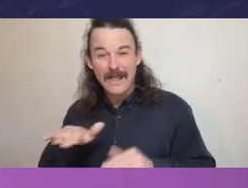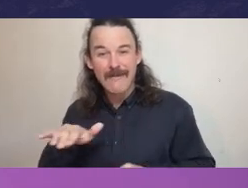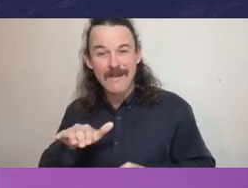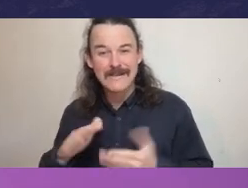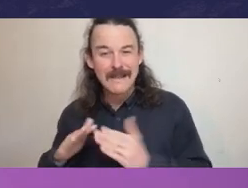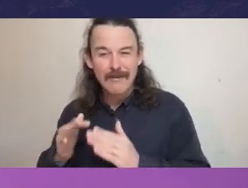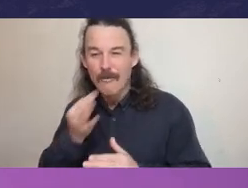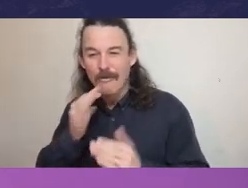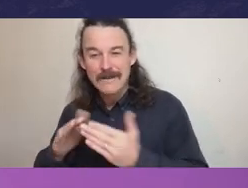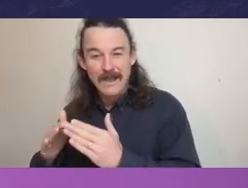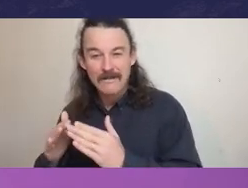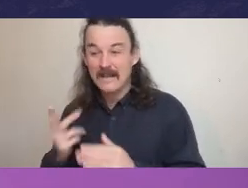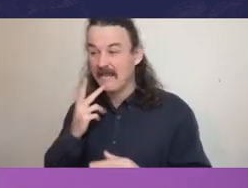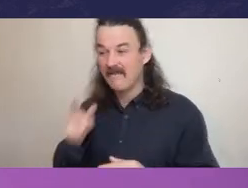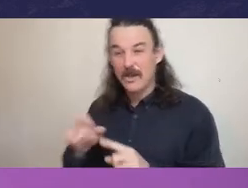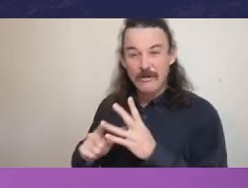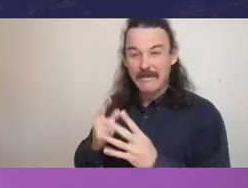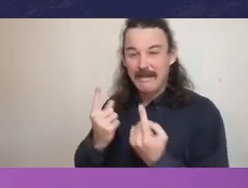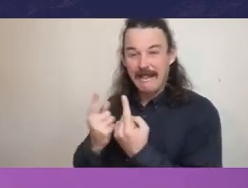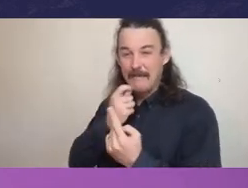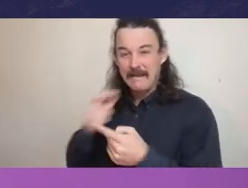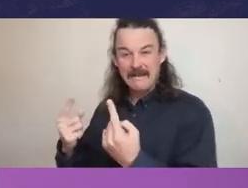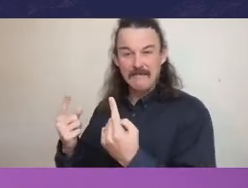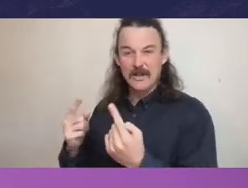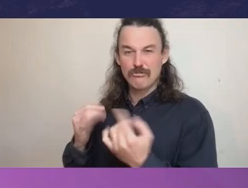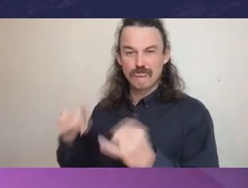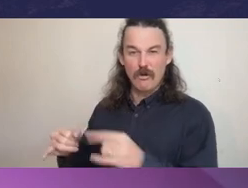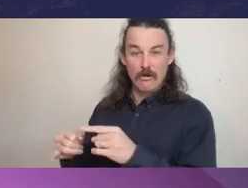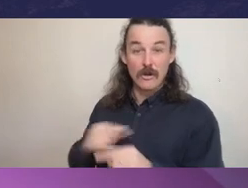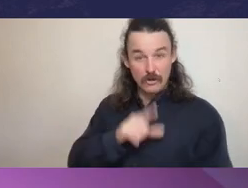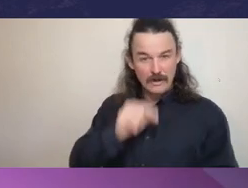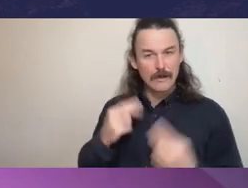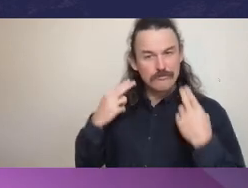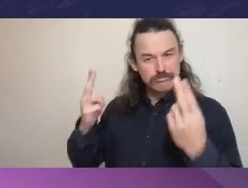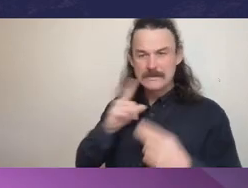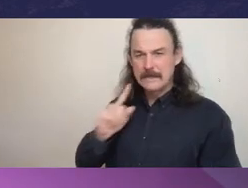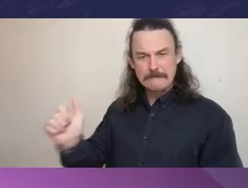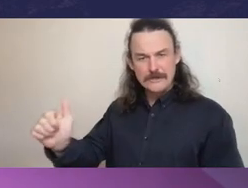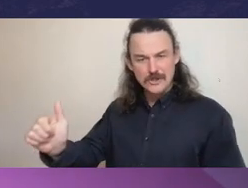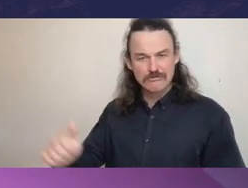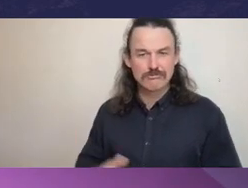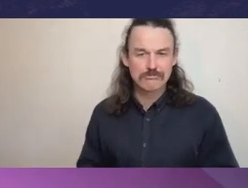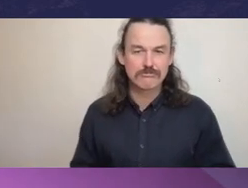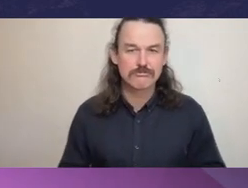recognizing that you can stand up and call those things out. Roberta: Thank you. Very true.